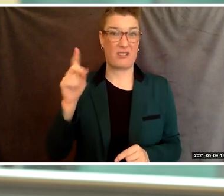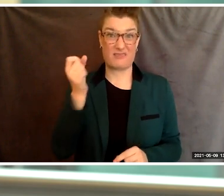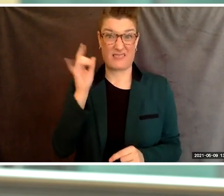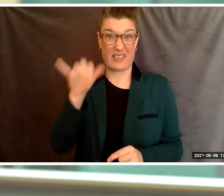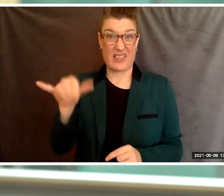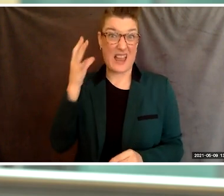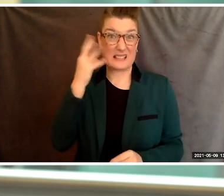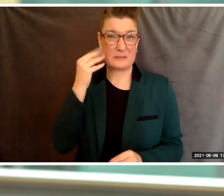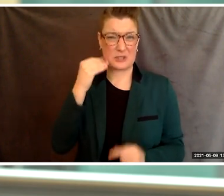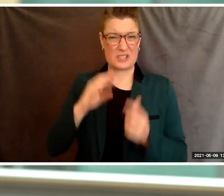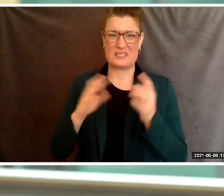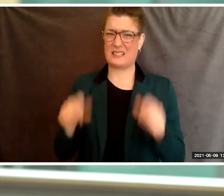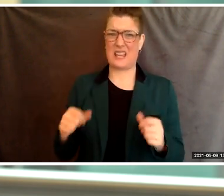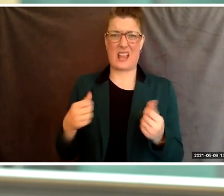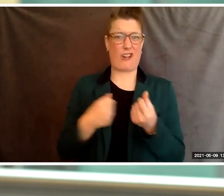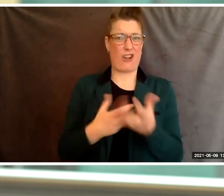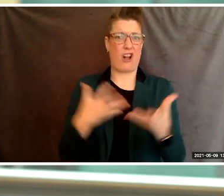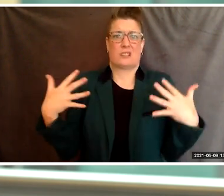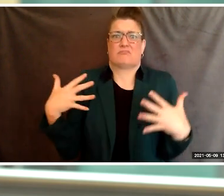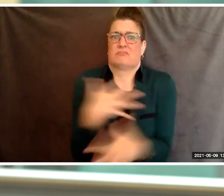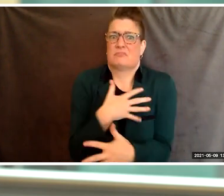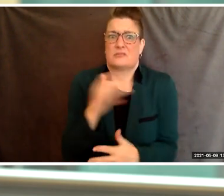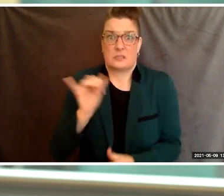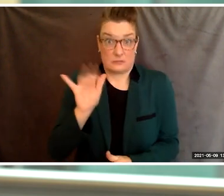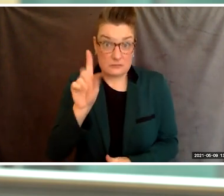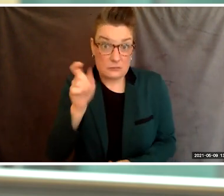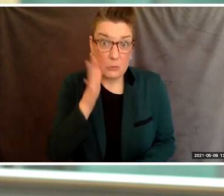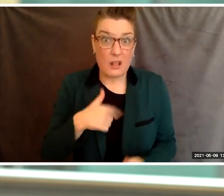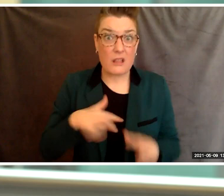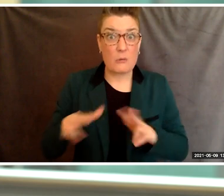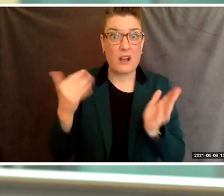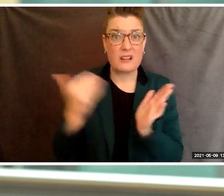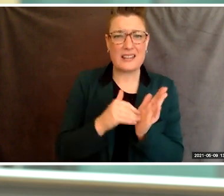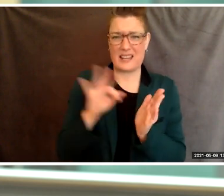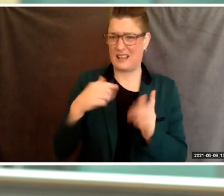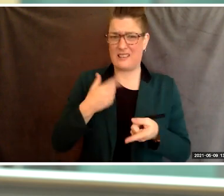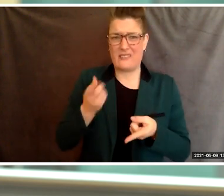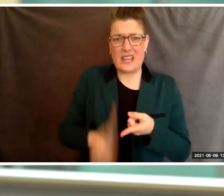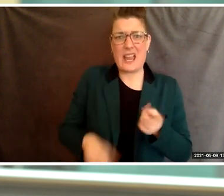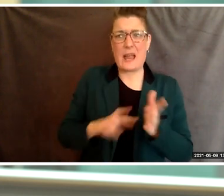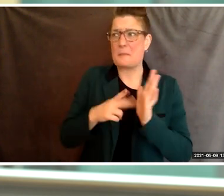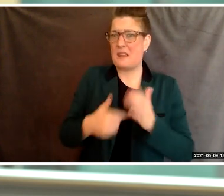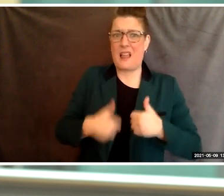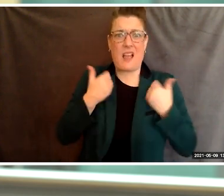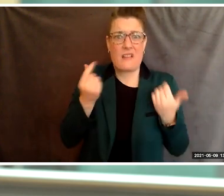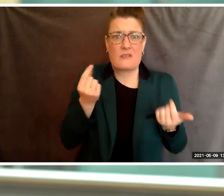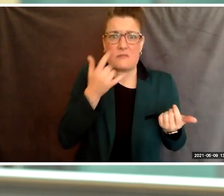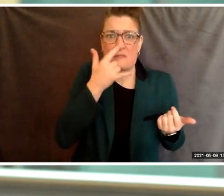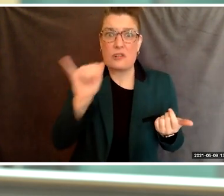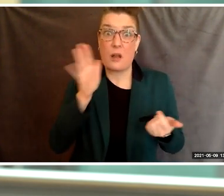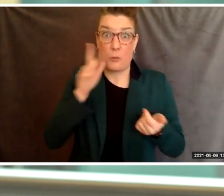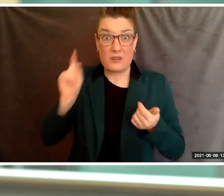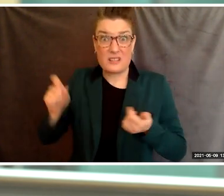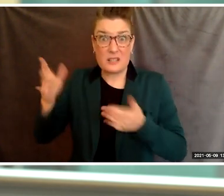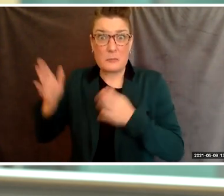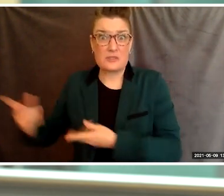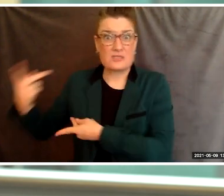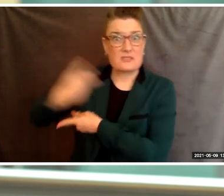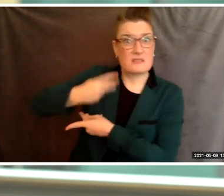questions like, will I ever walk again, what will my life look like if I don't and even will I need someone to take care of me for the rest of my life?